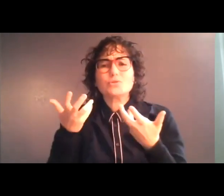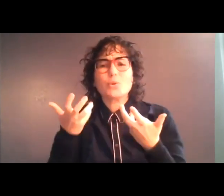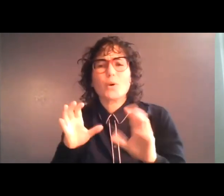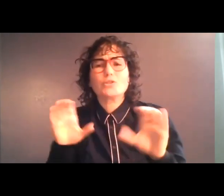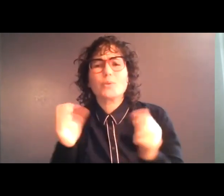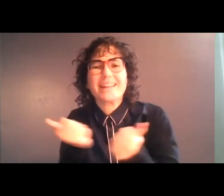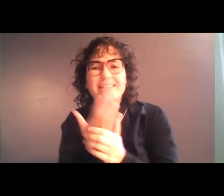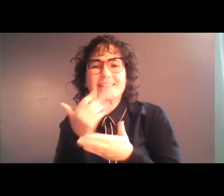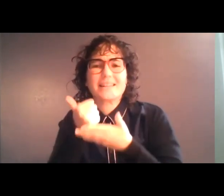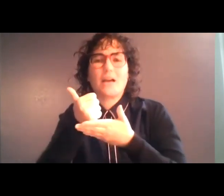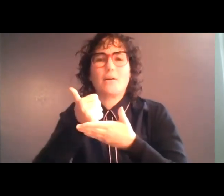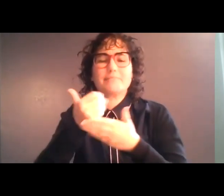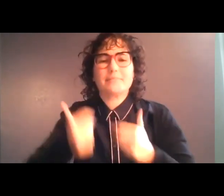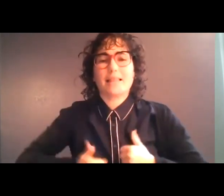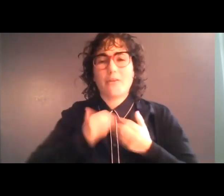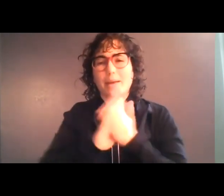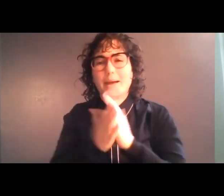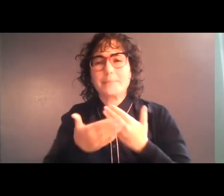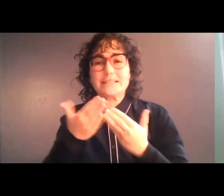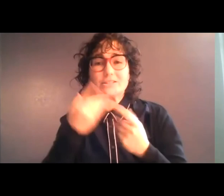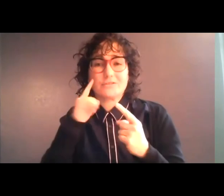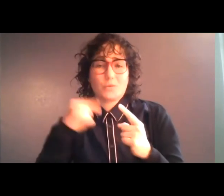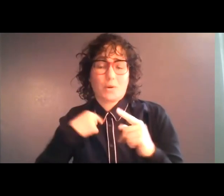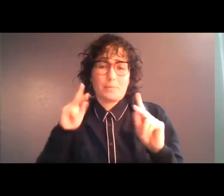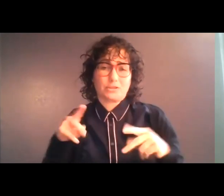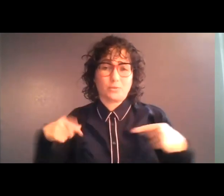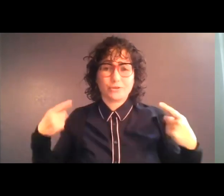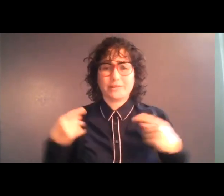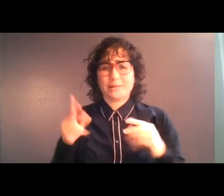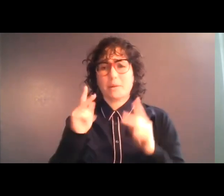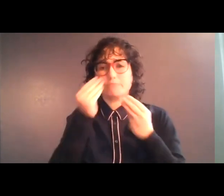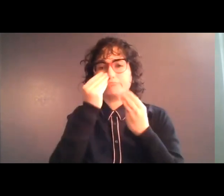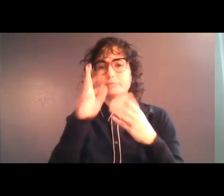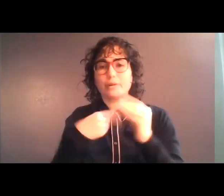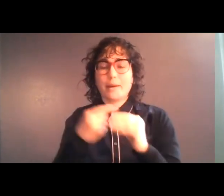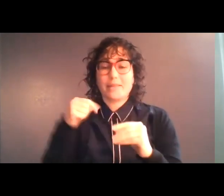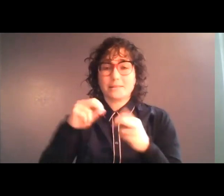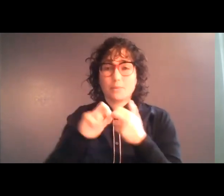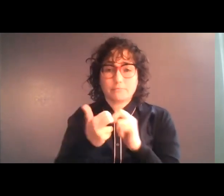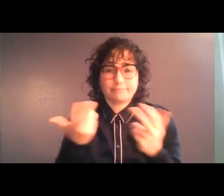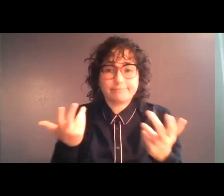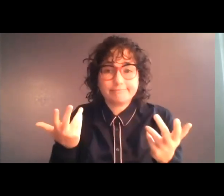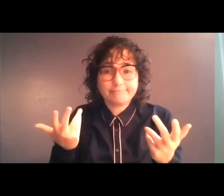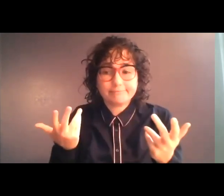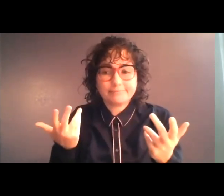easier for the guy in the wheelchair. No one cares about this problem... except for the